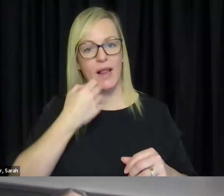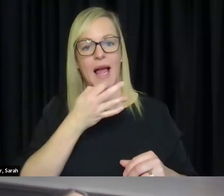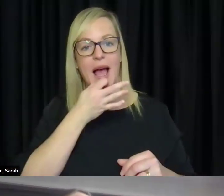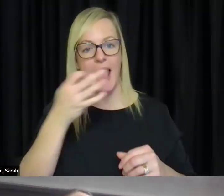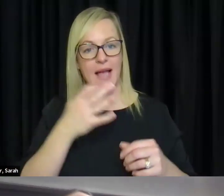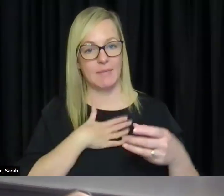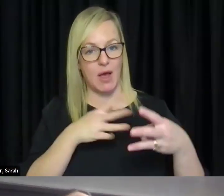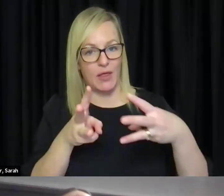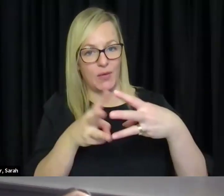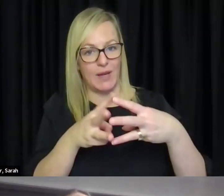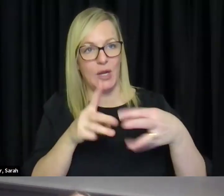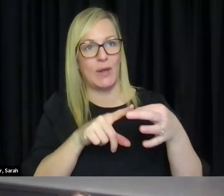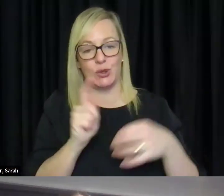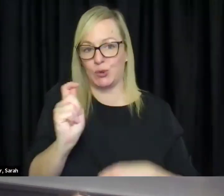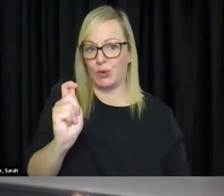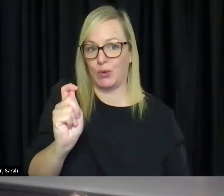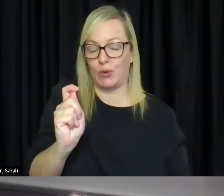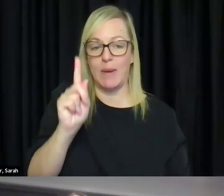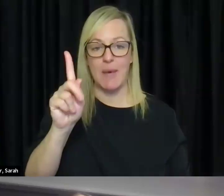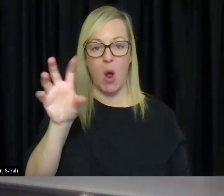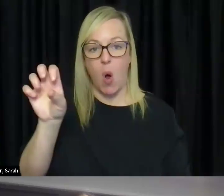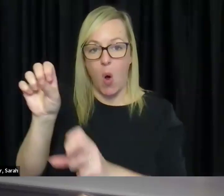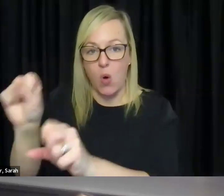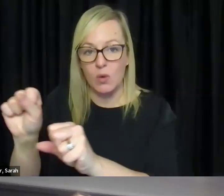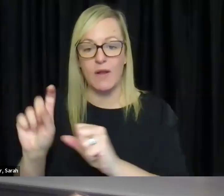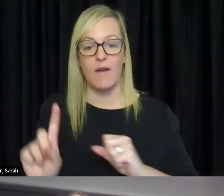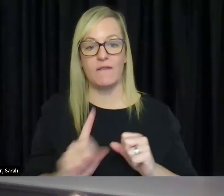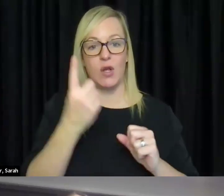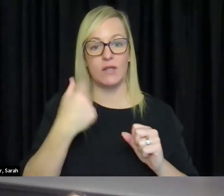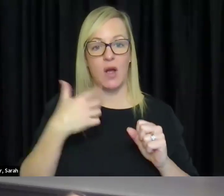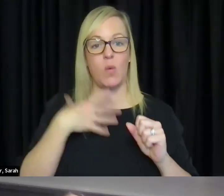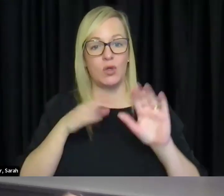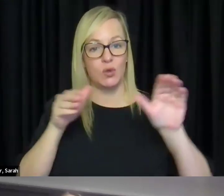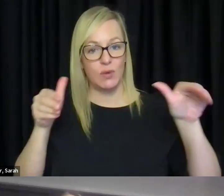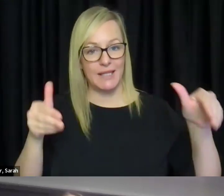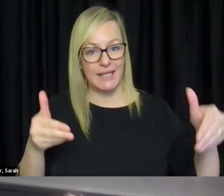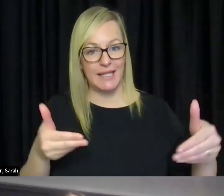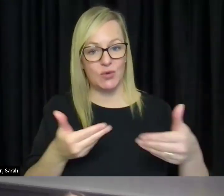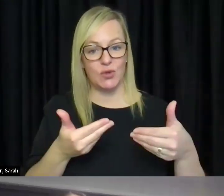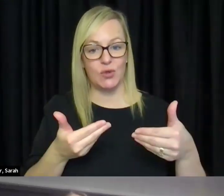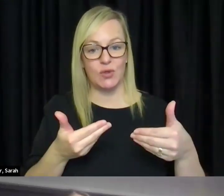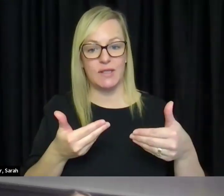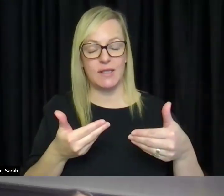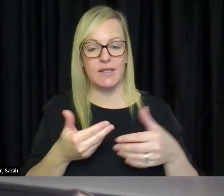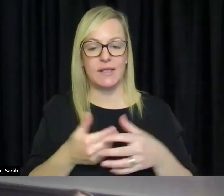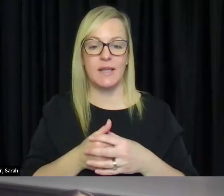got for you in a sec, but first I am just going to do an introduction of myself. So my name is